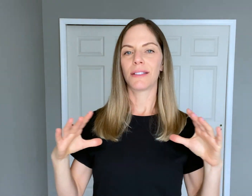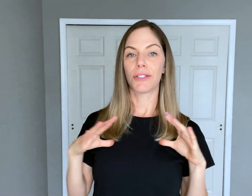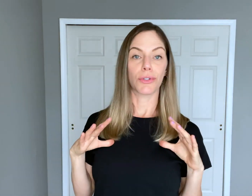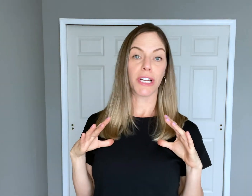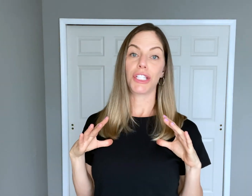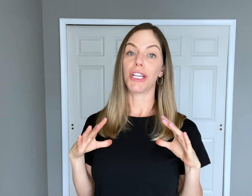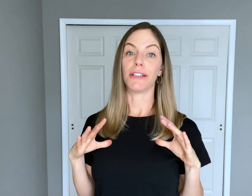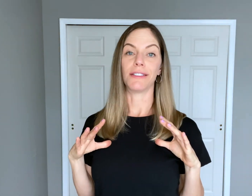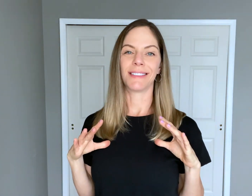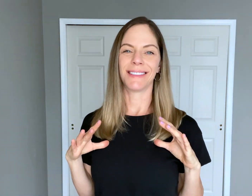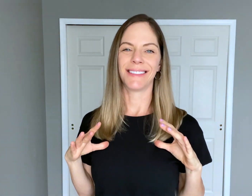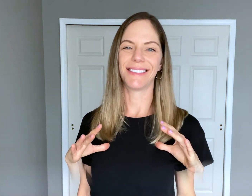"Straight chill"